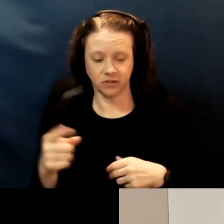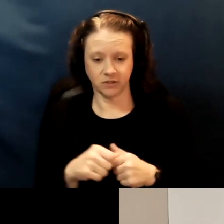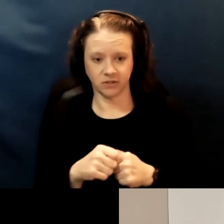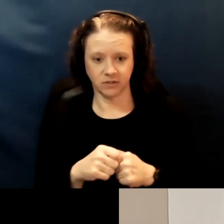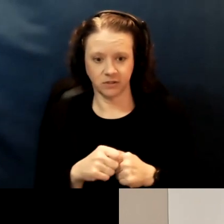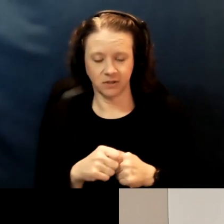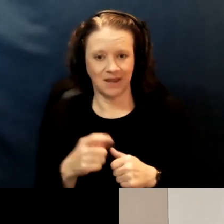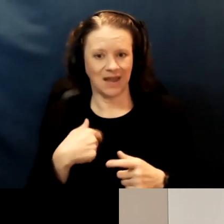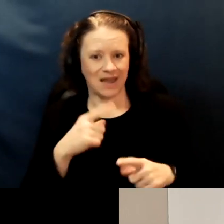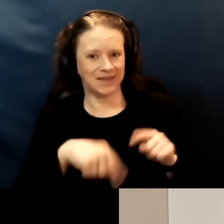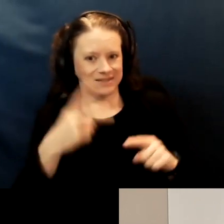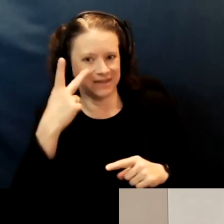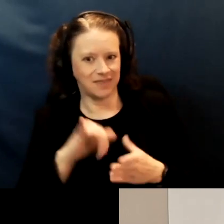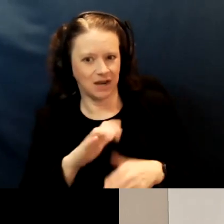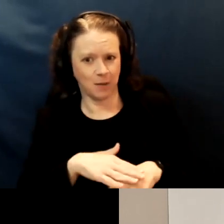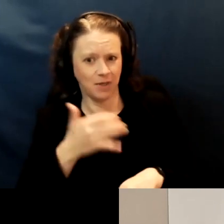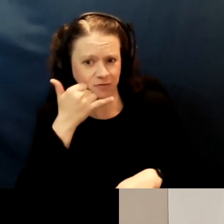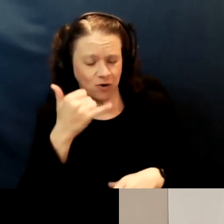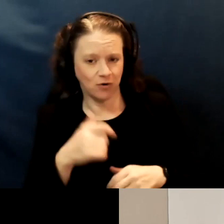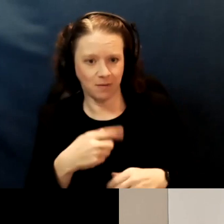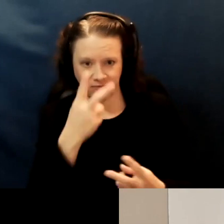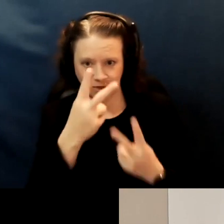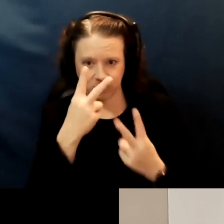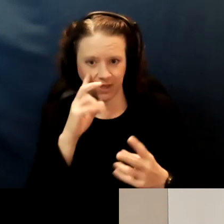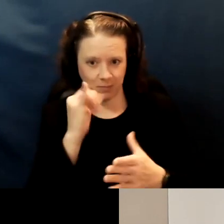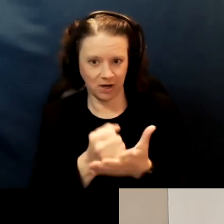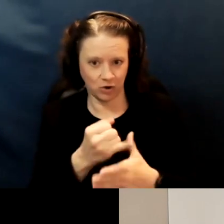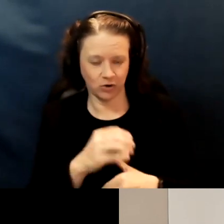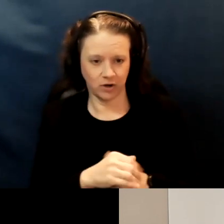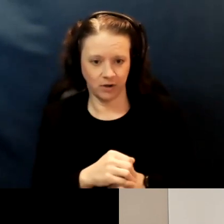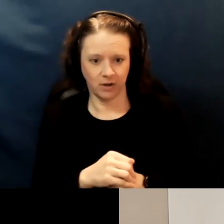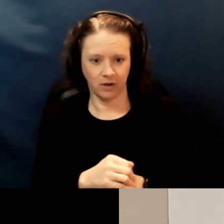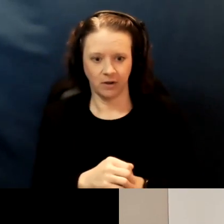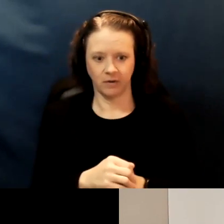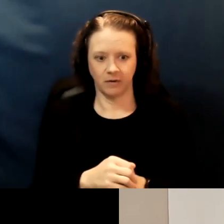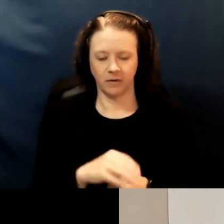[Woman] I can't see that, I'm sorry. I'm visually impaired. Yeah, let me read it out to you.